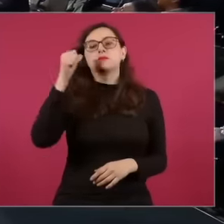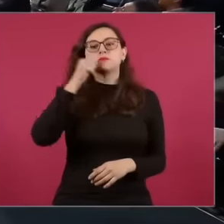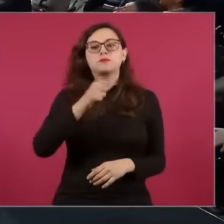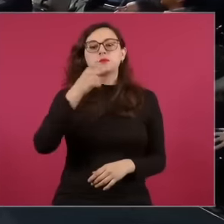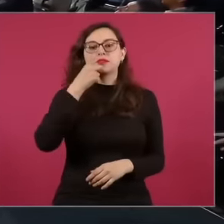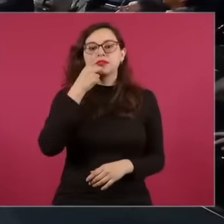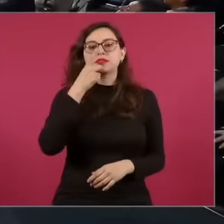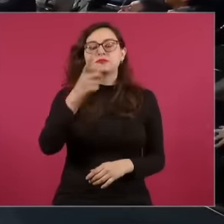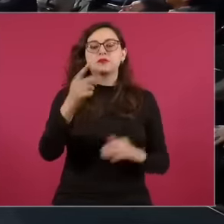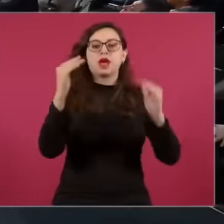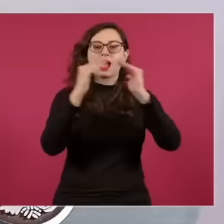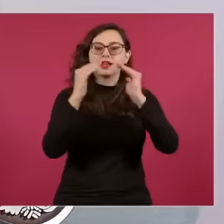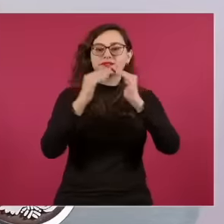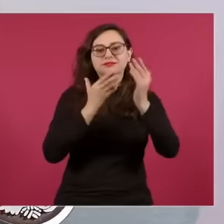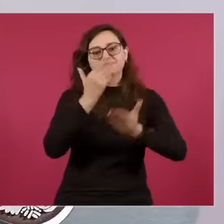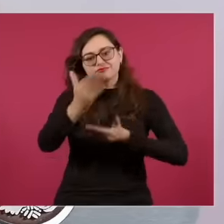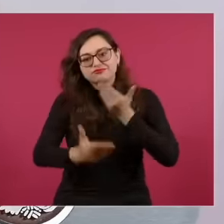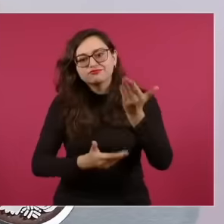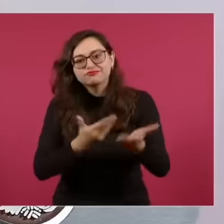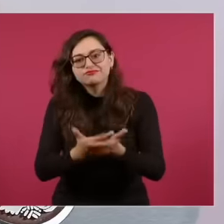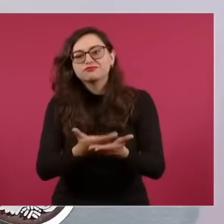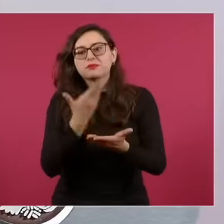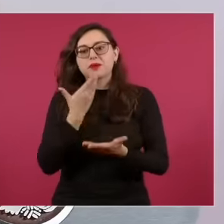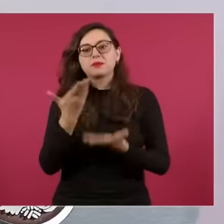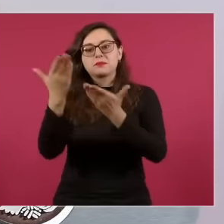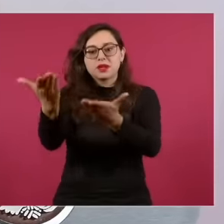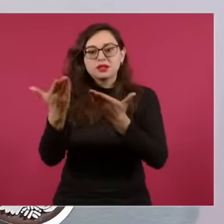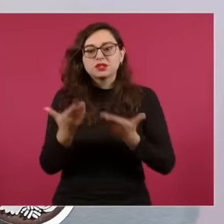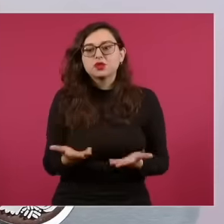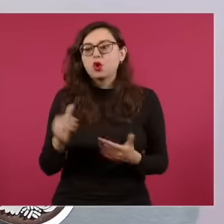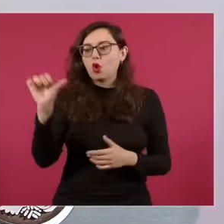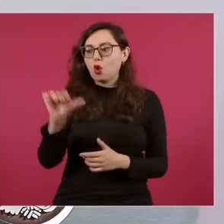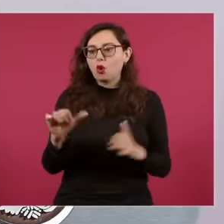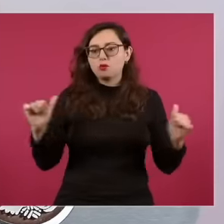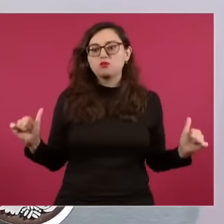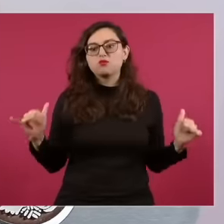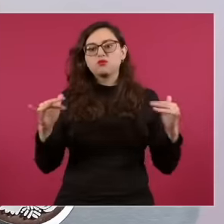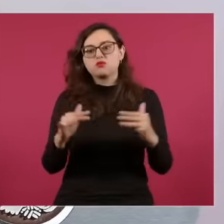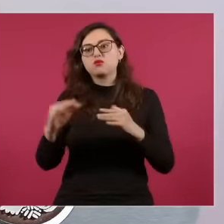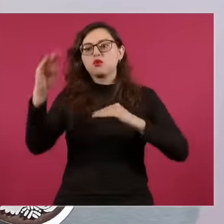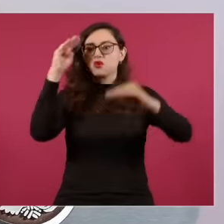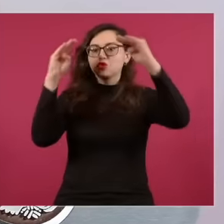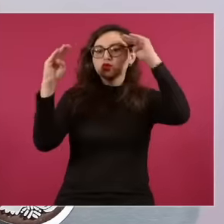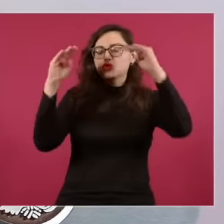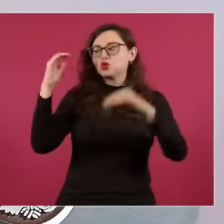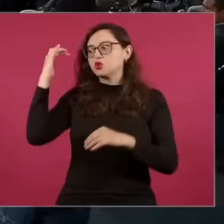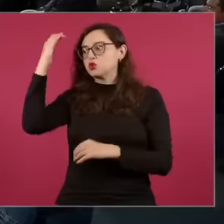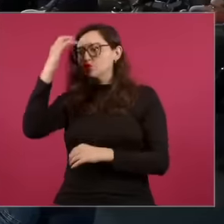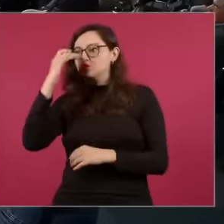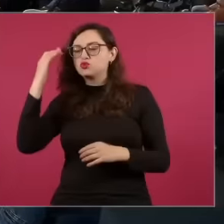house is your house and here you are and here we are to reflect to build take a step forward